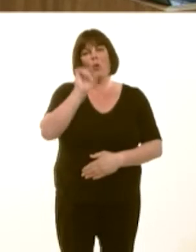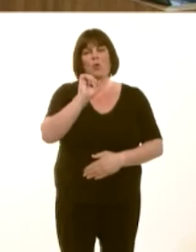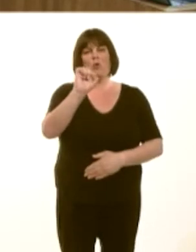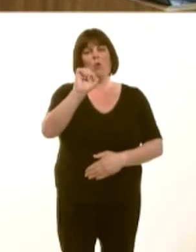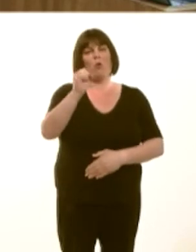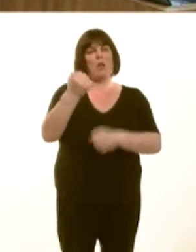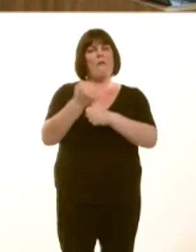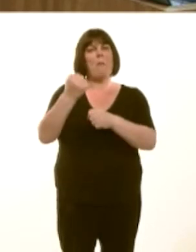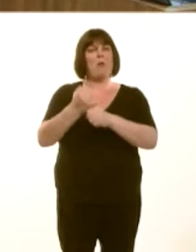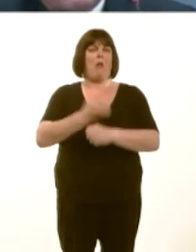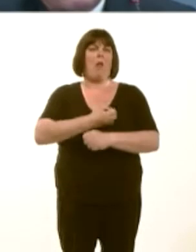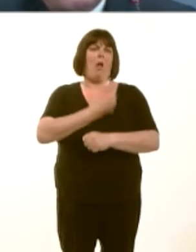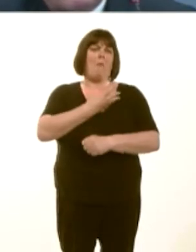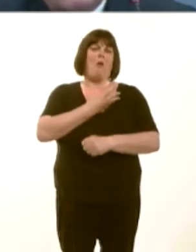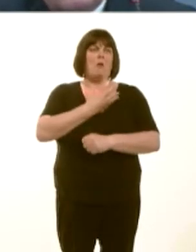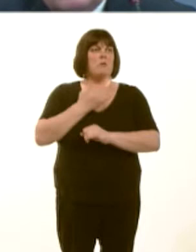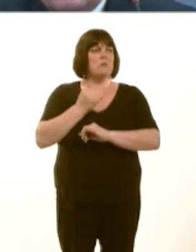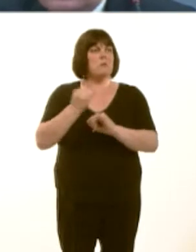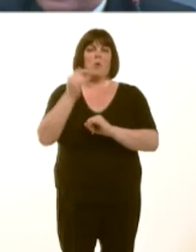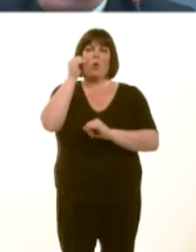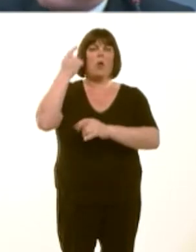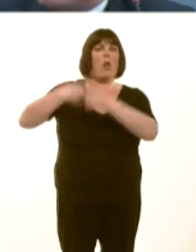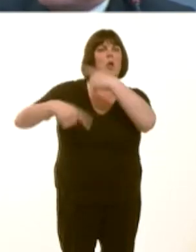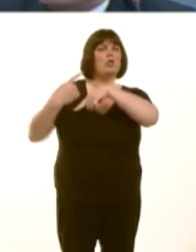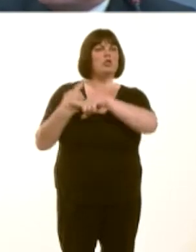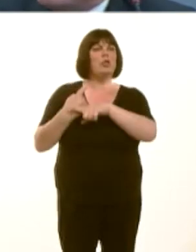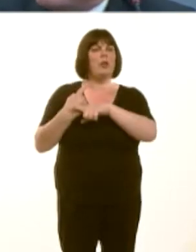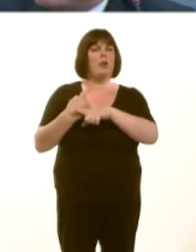Last year, you withdrew funding so that 9,000 apprenticeship places were lost, First Minister.